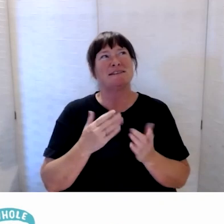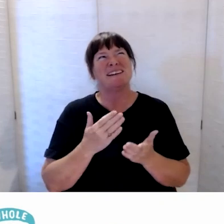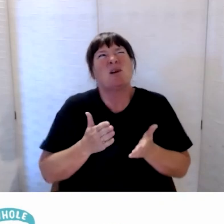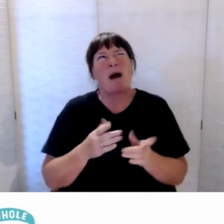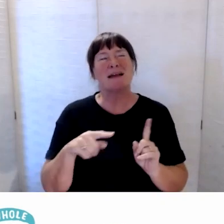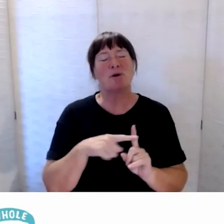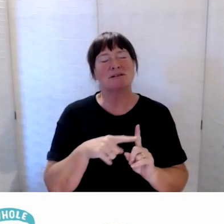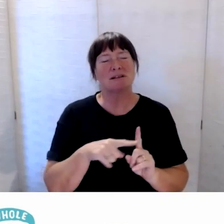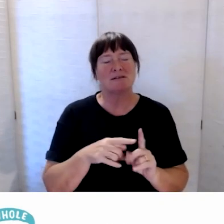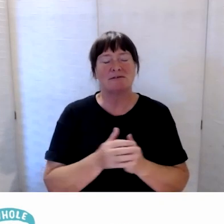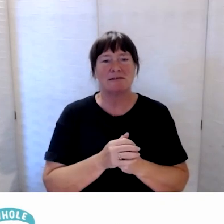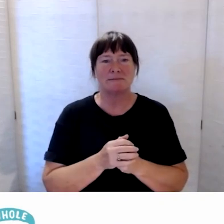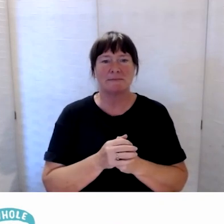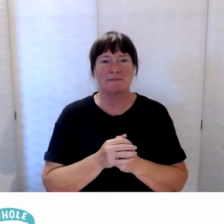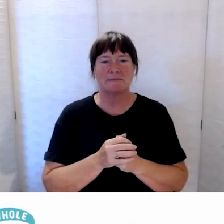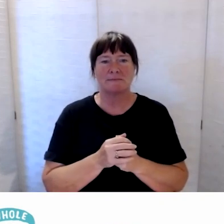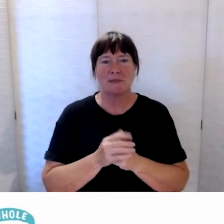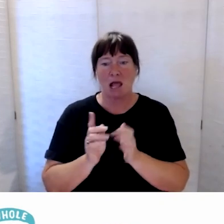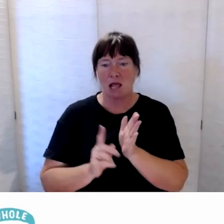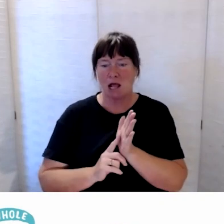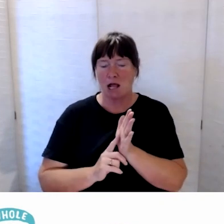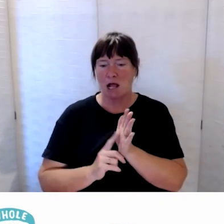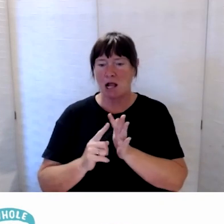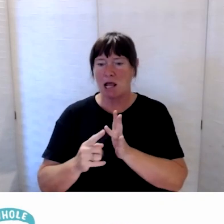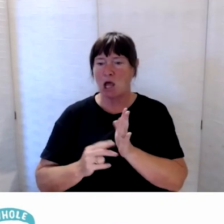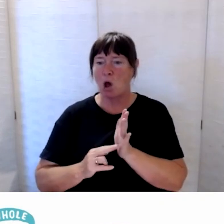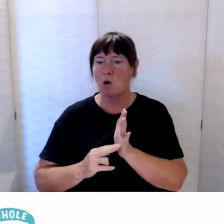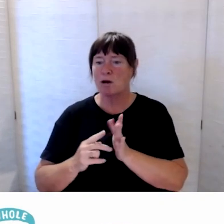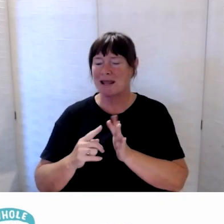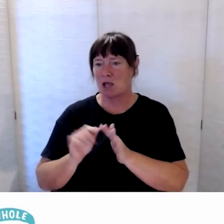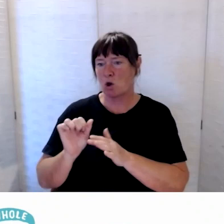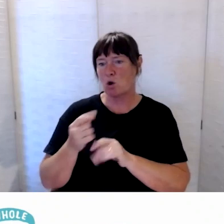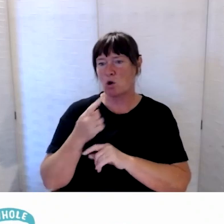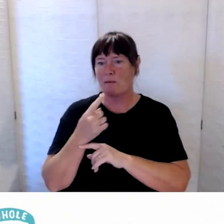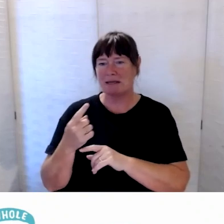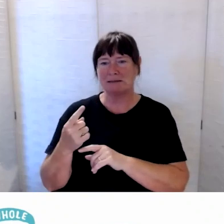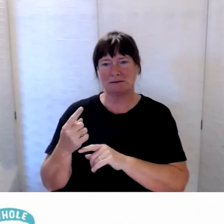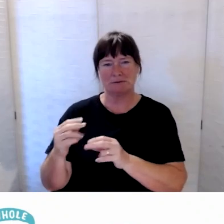And I saw Leona’s comment pop up just around,